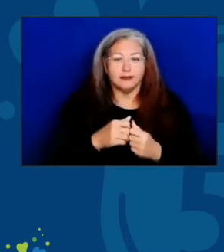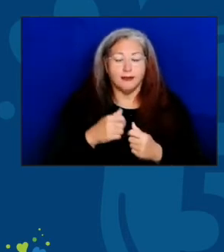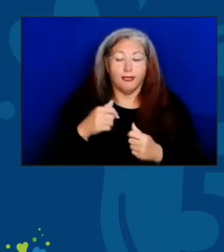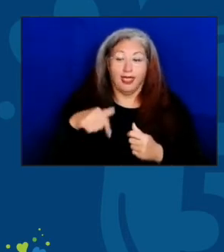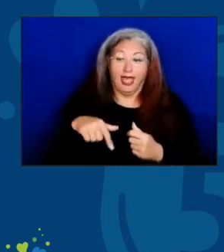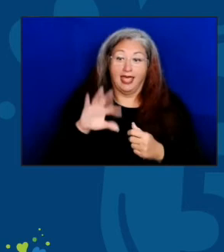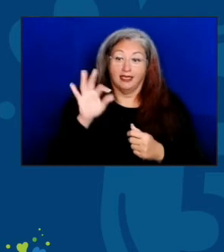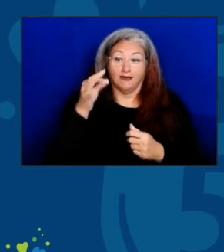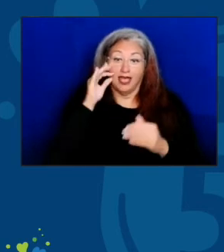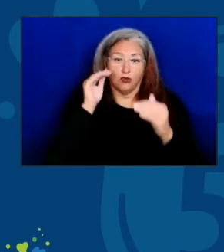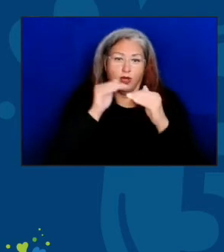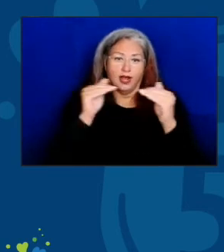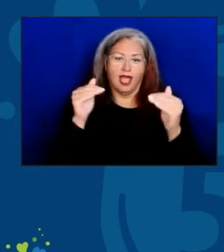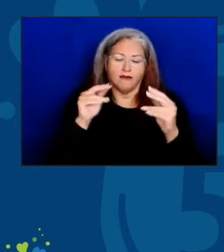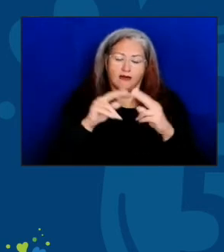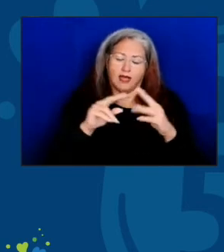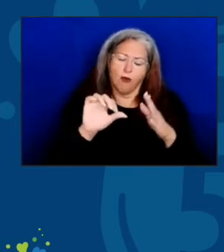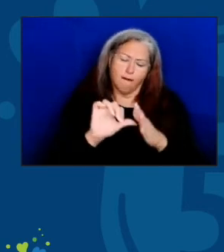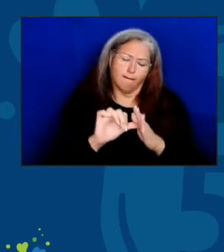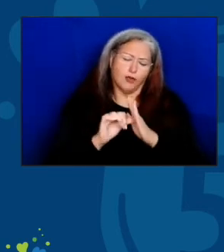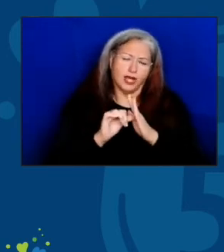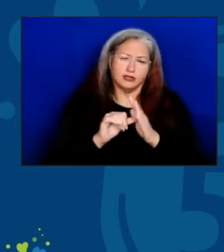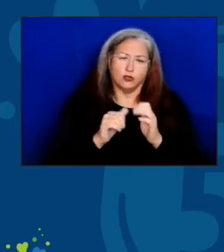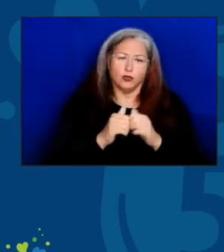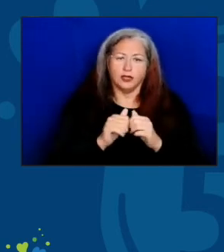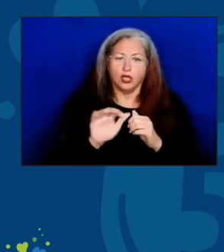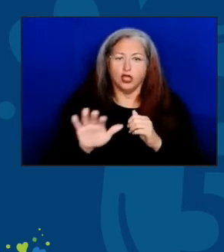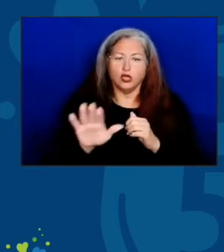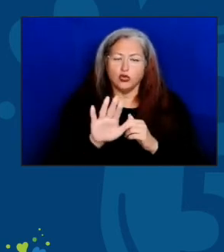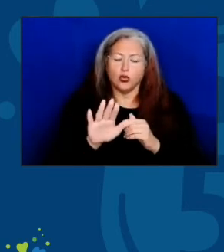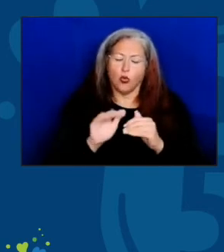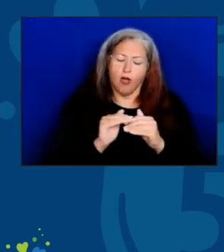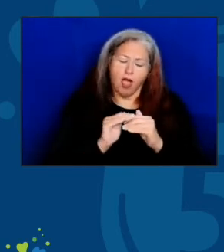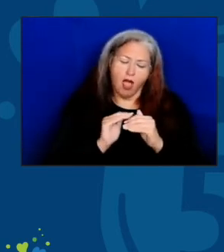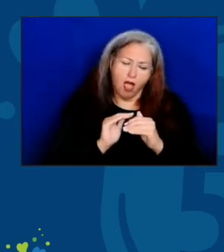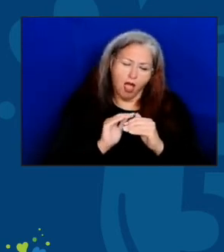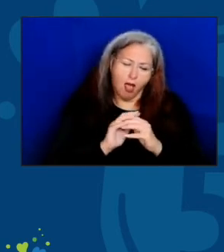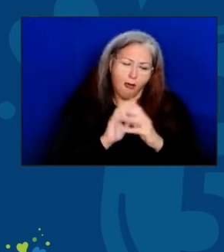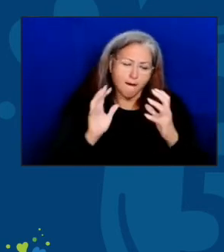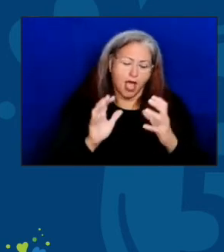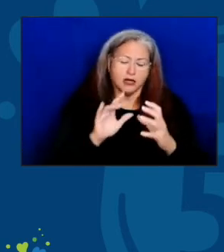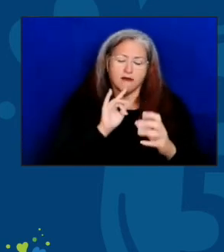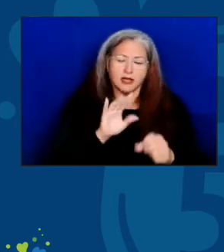were so impressed with your level of commitment to the 50th anniversary.